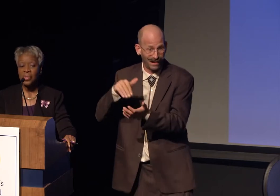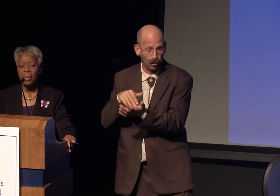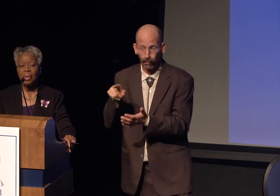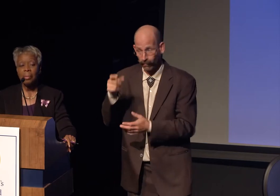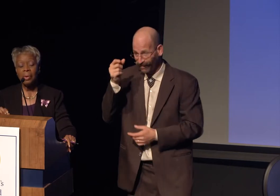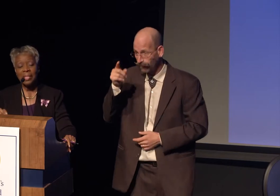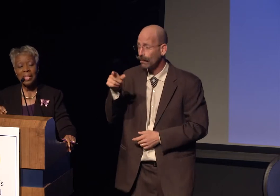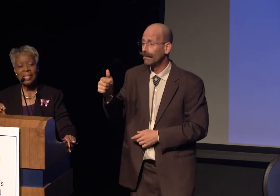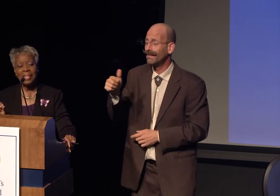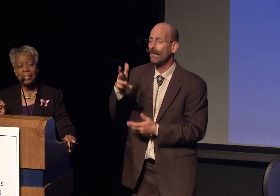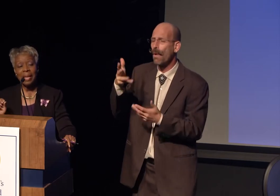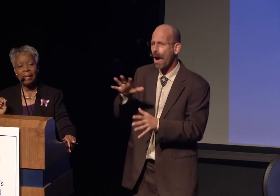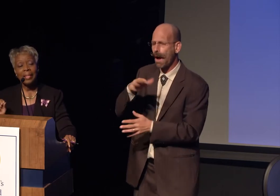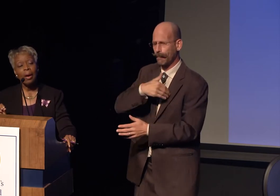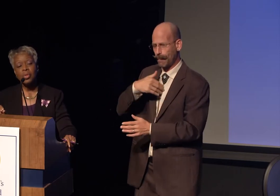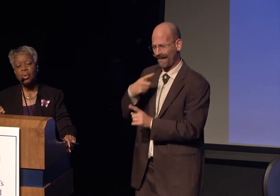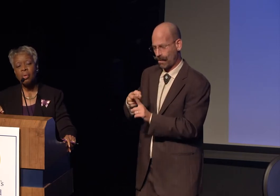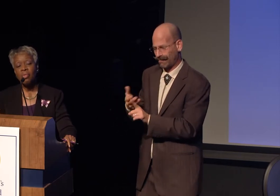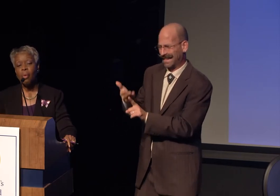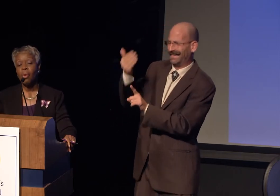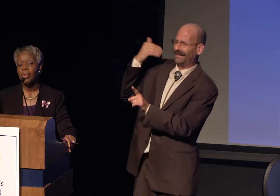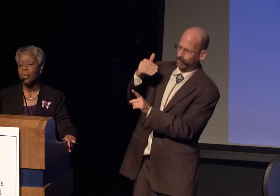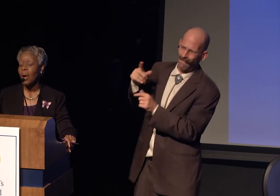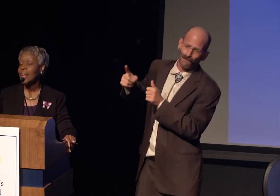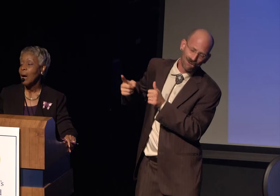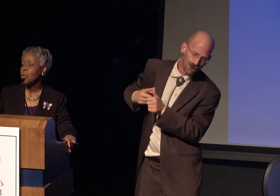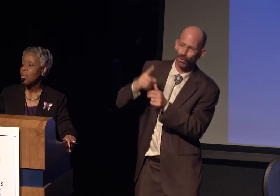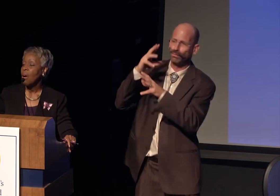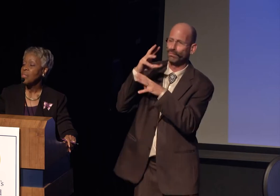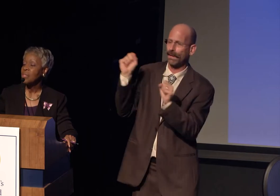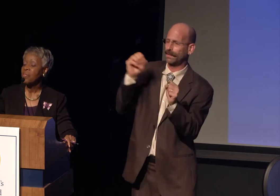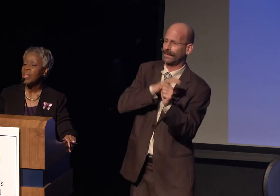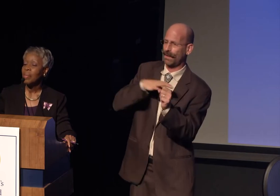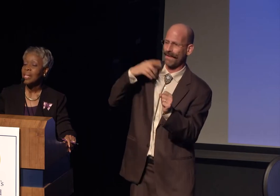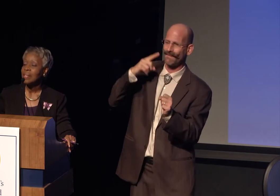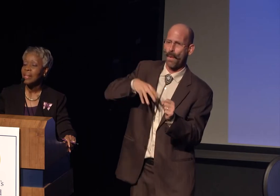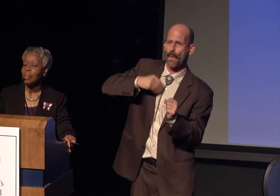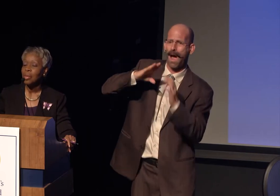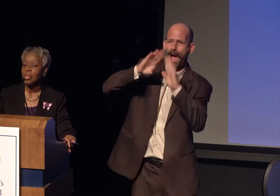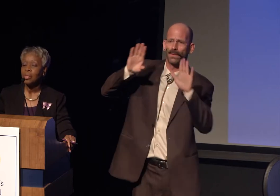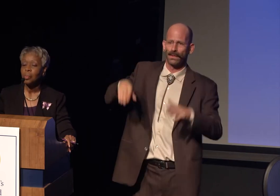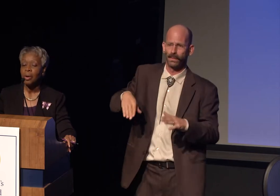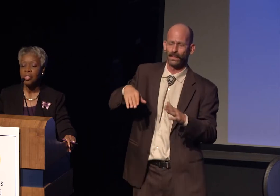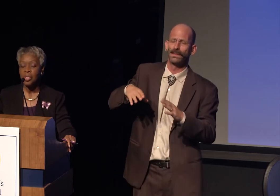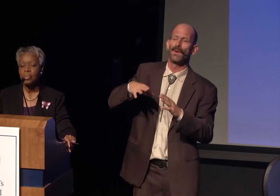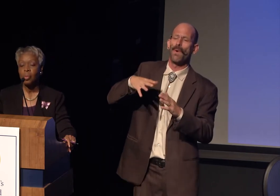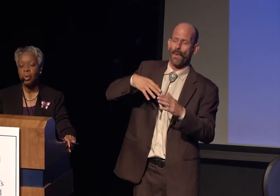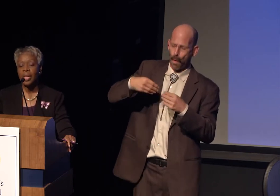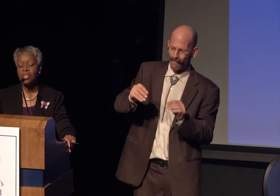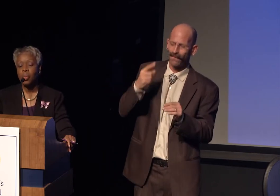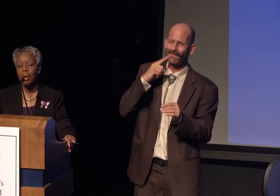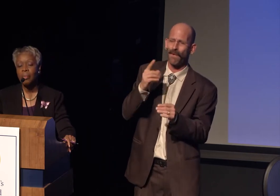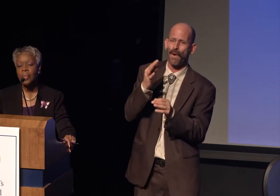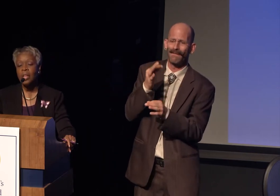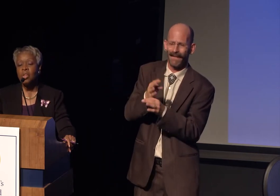of the first President's Council for the White House Office of Faith-based and Neighborhoods and Partnerships Work as well.